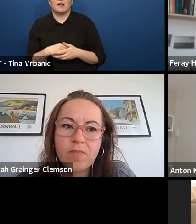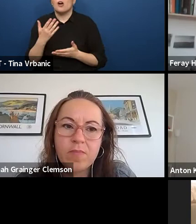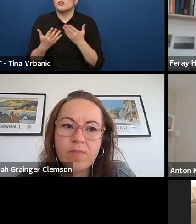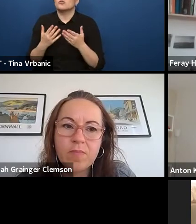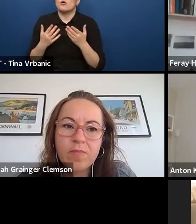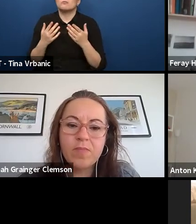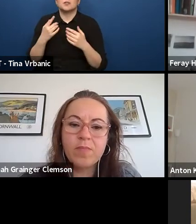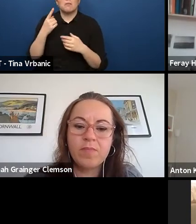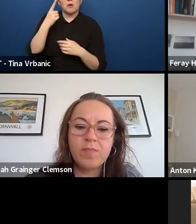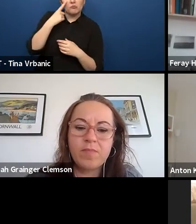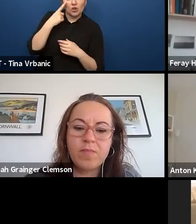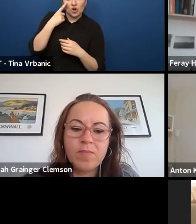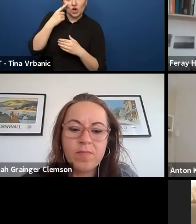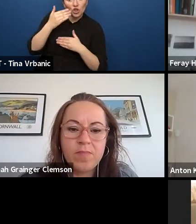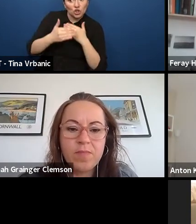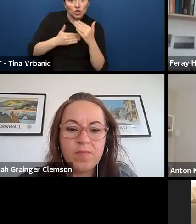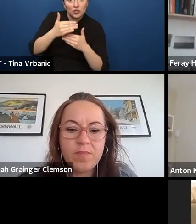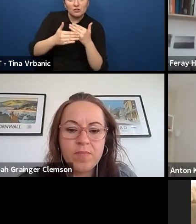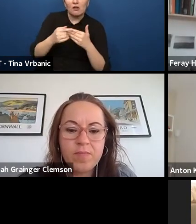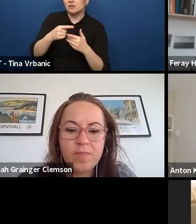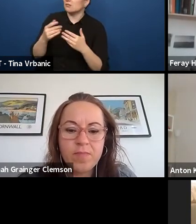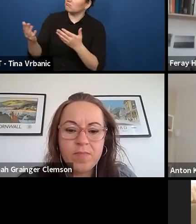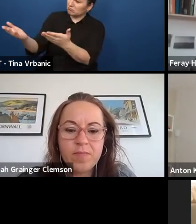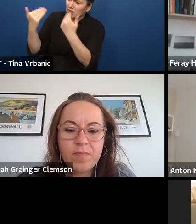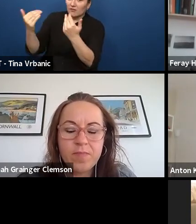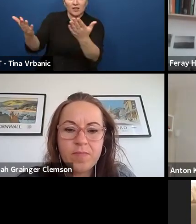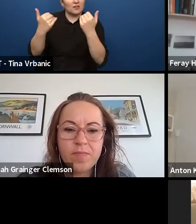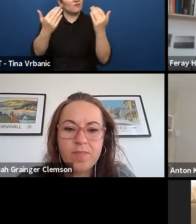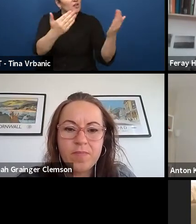and just show your vulnerable work